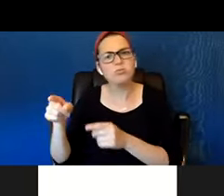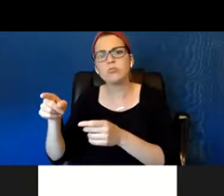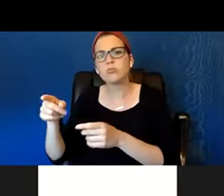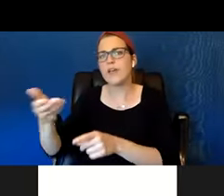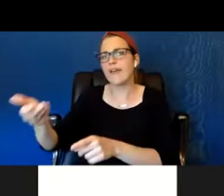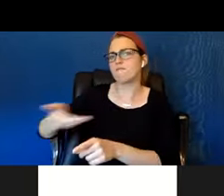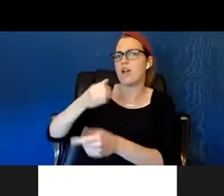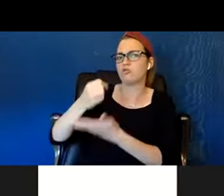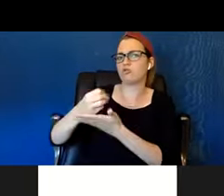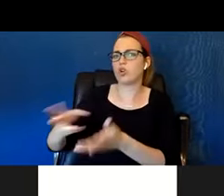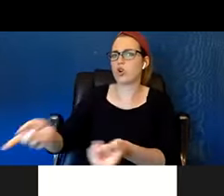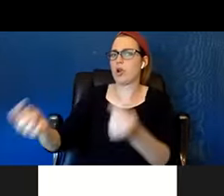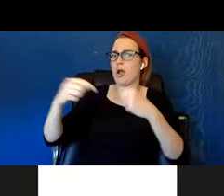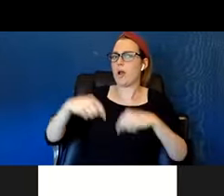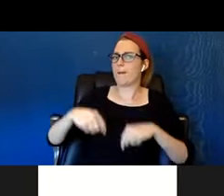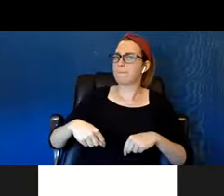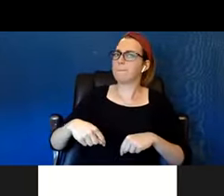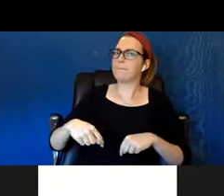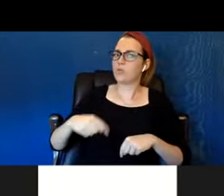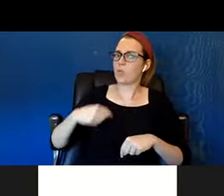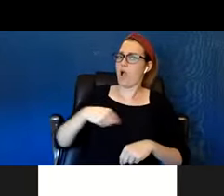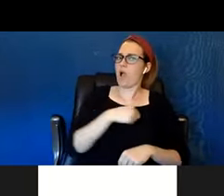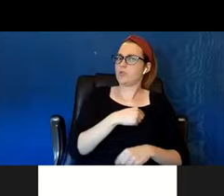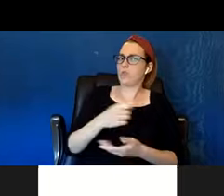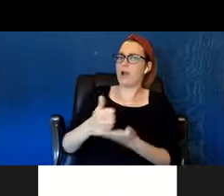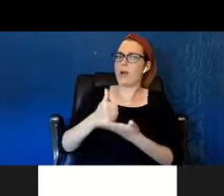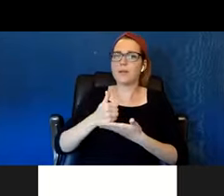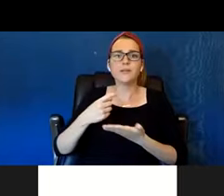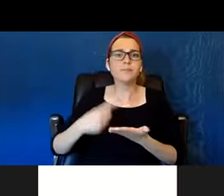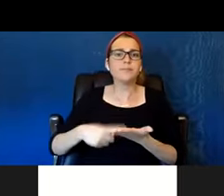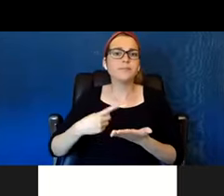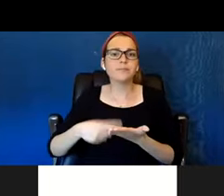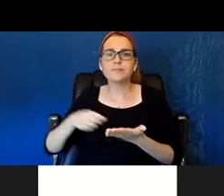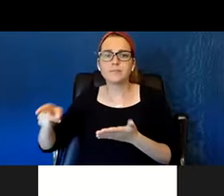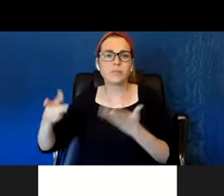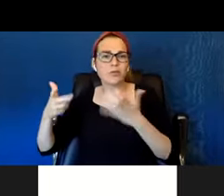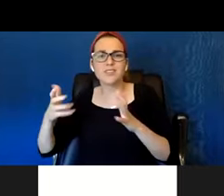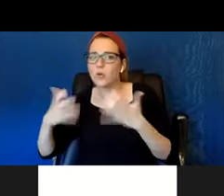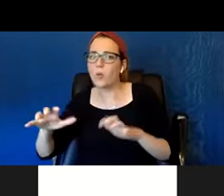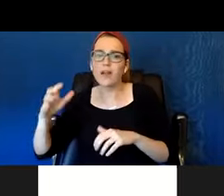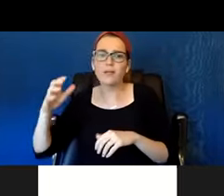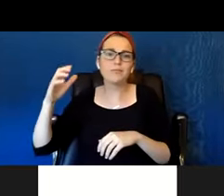Sometimes they don't wanna take a shower sometimes whatever, but they can come into our office and meet the worker there.